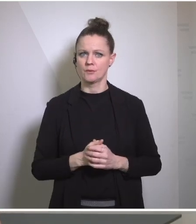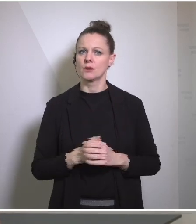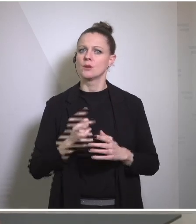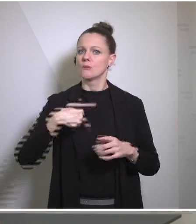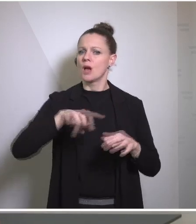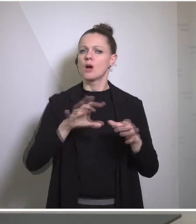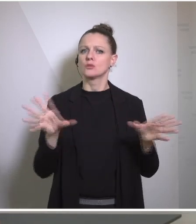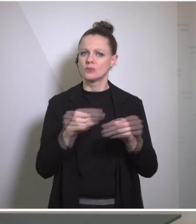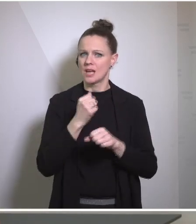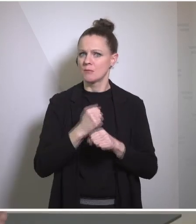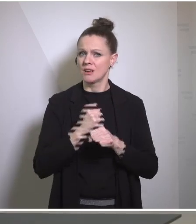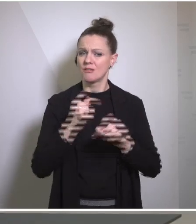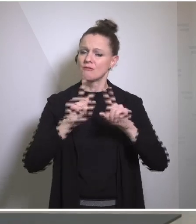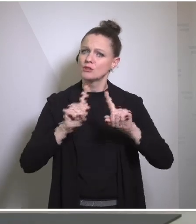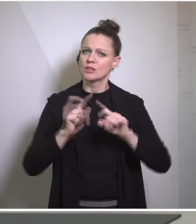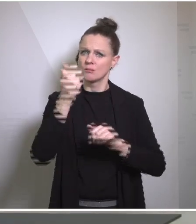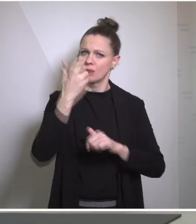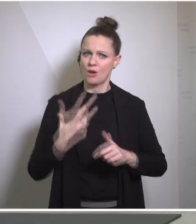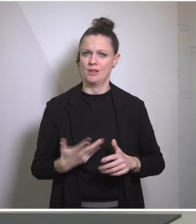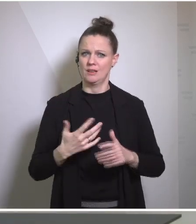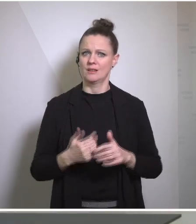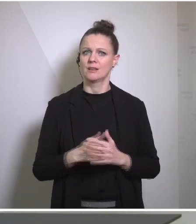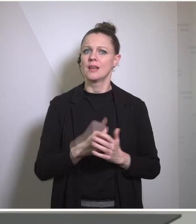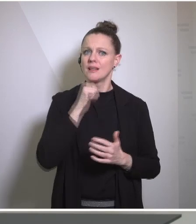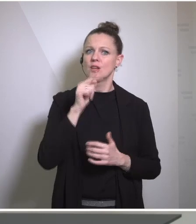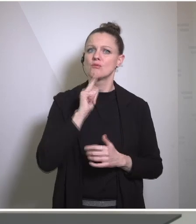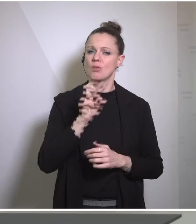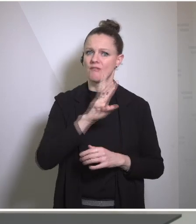other key regional priorities and notably the Western Balkans. And here I really have